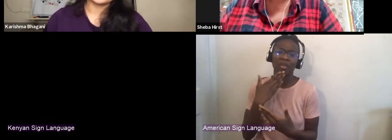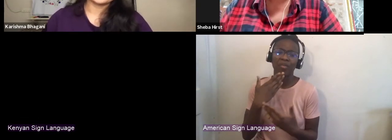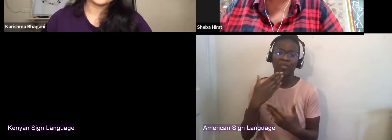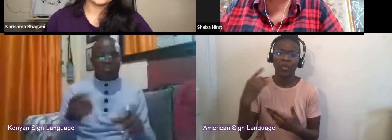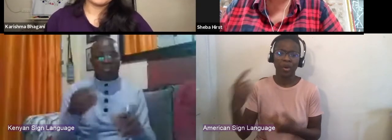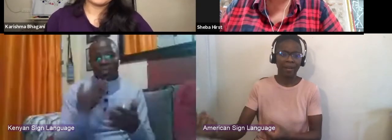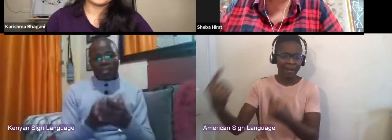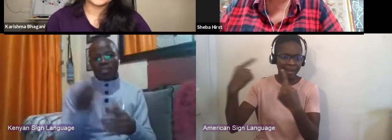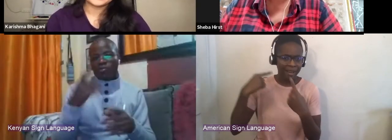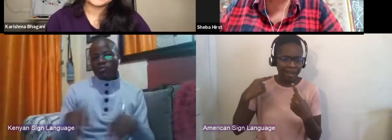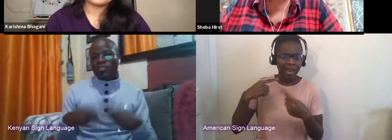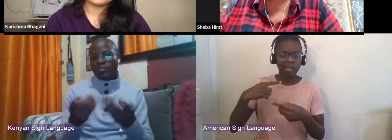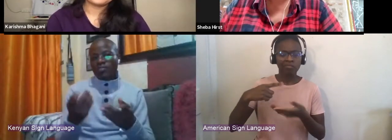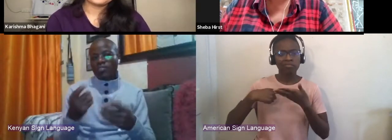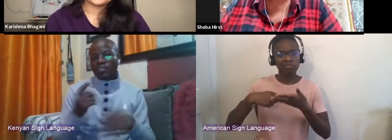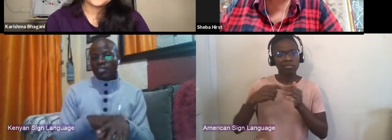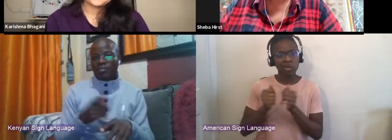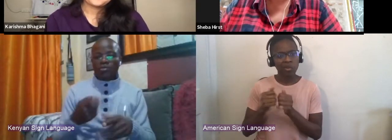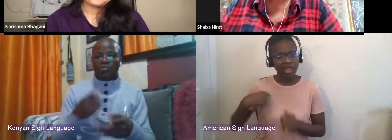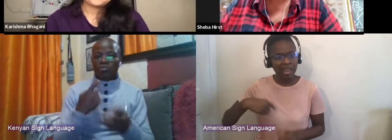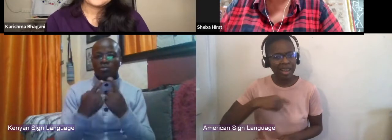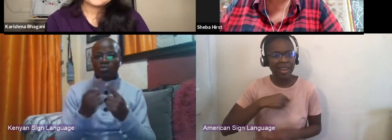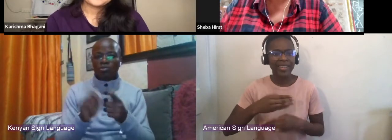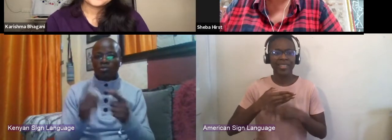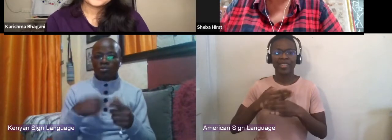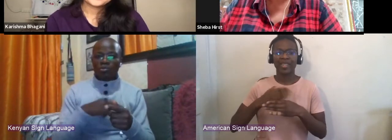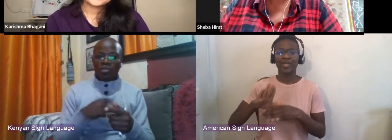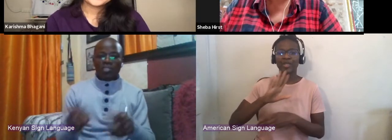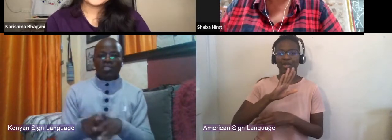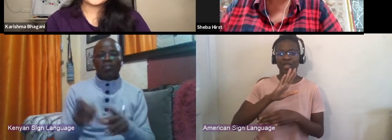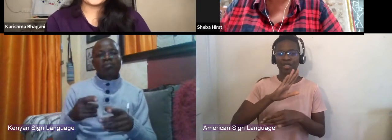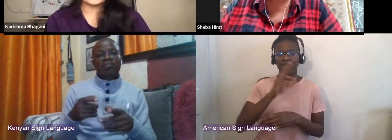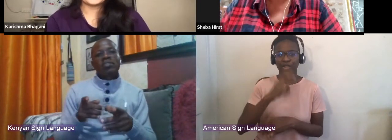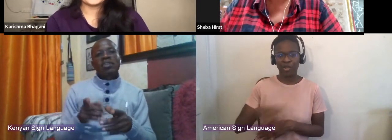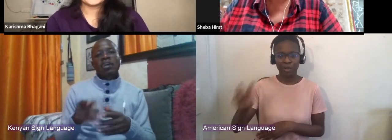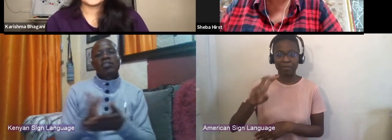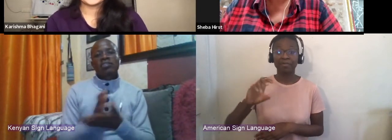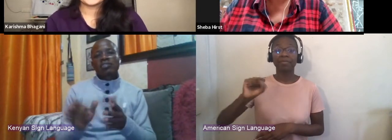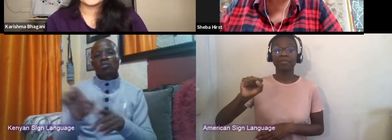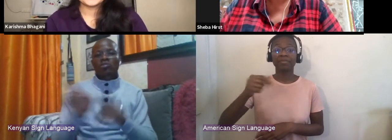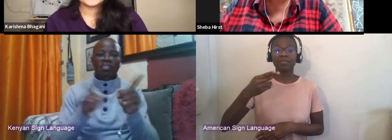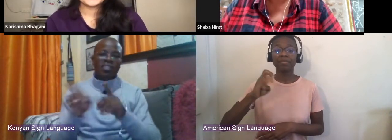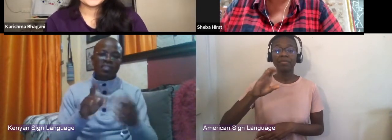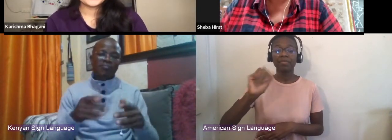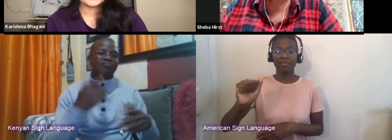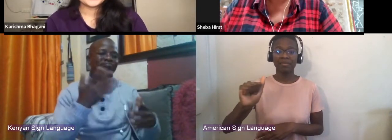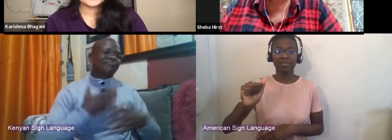to us and sharing your journey. It's a pleasure Karishma. I have just enjoyed, just being